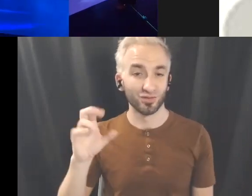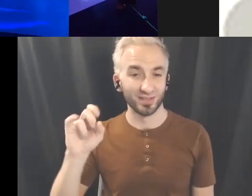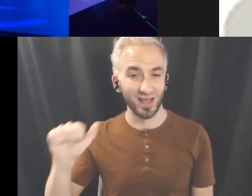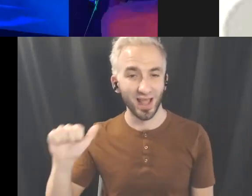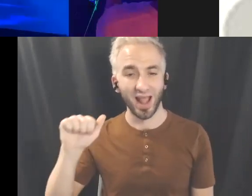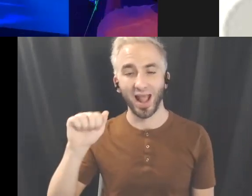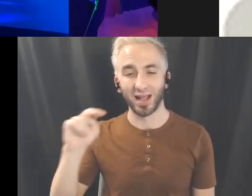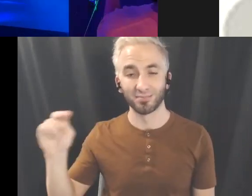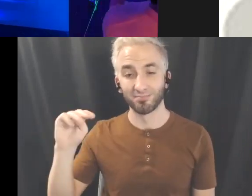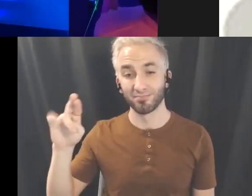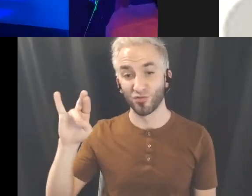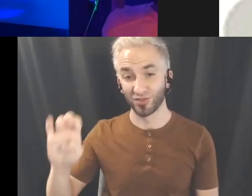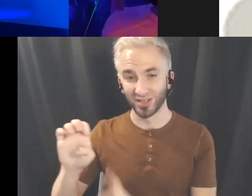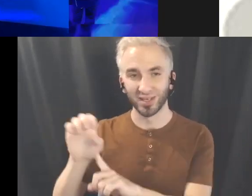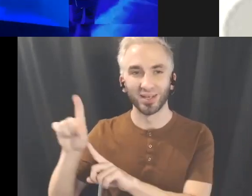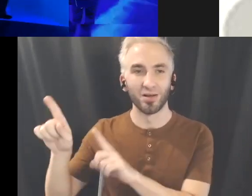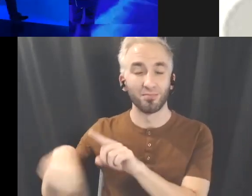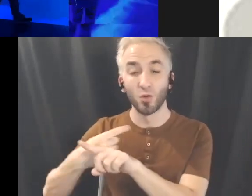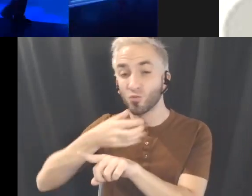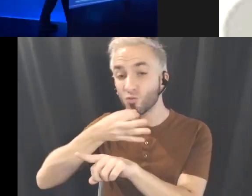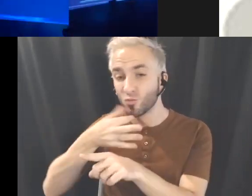which Sammy had an interactive new media art piece in.